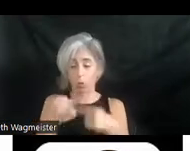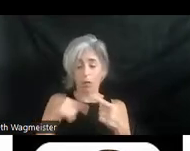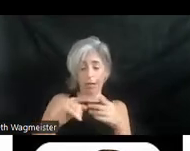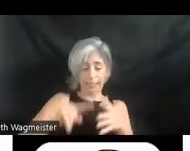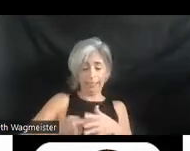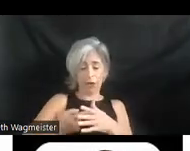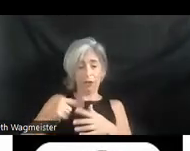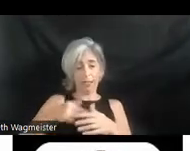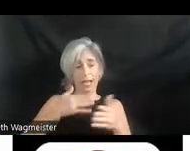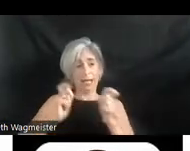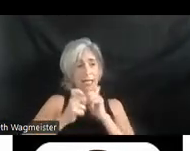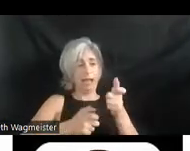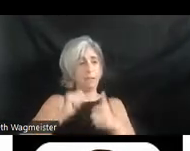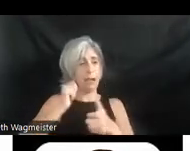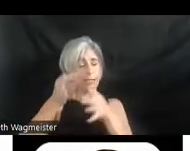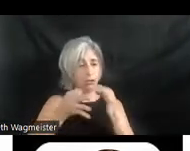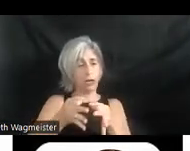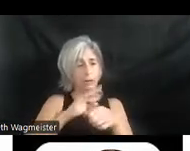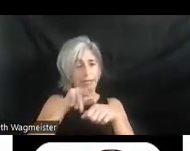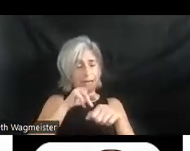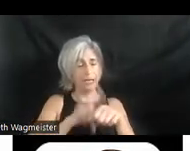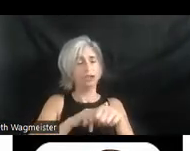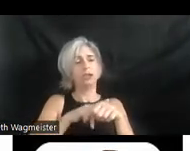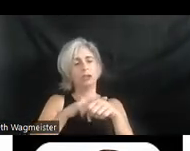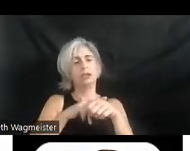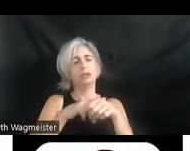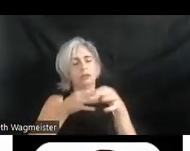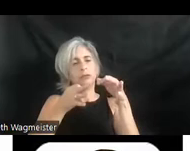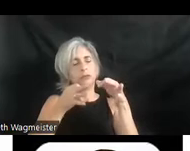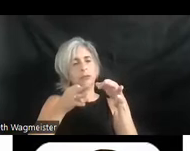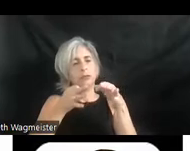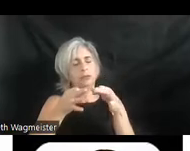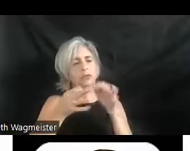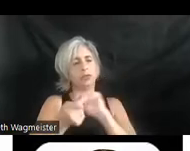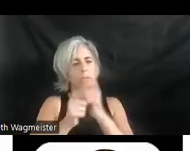describers at the National Captioning Institute a copy of row Jay's thesaurus. You had to